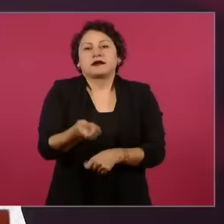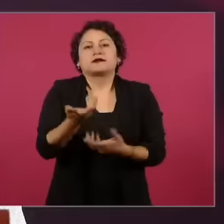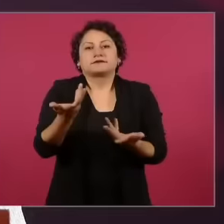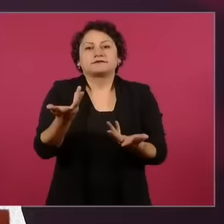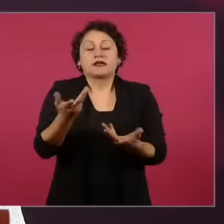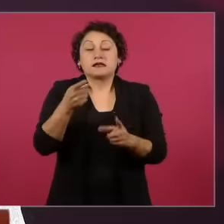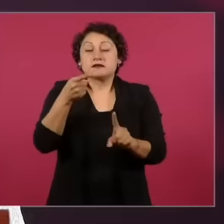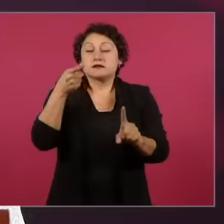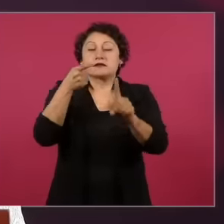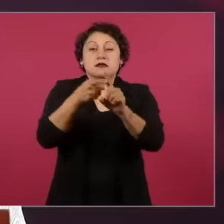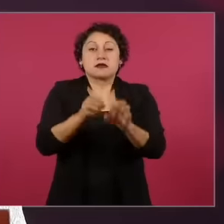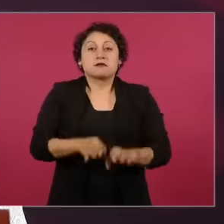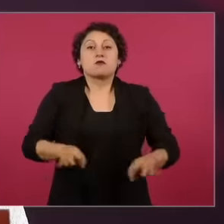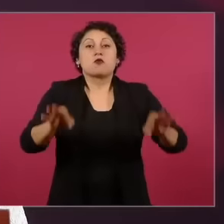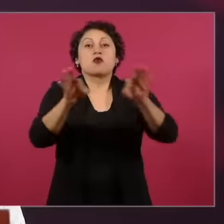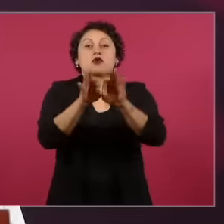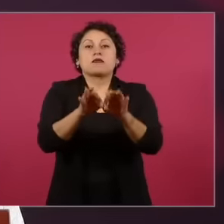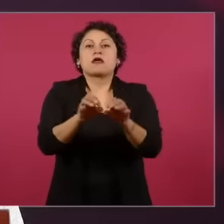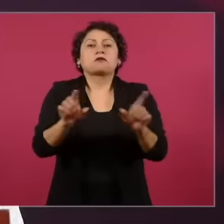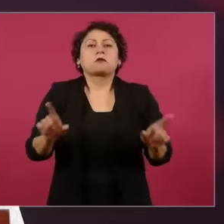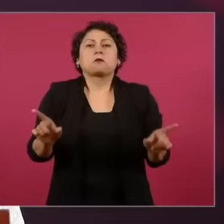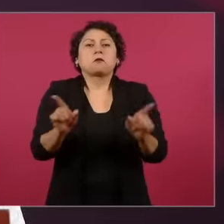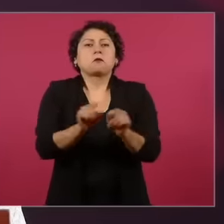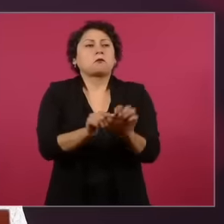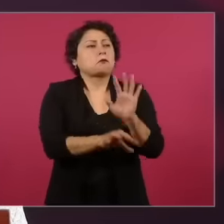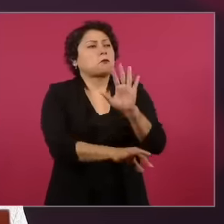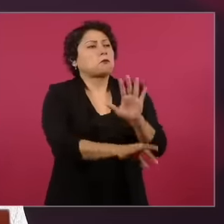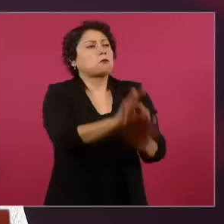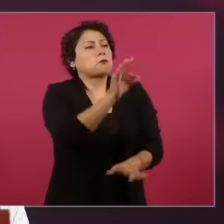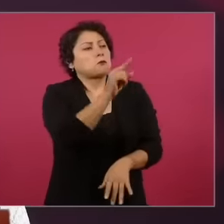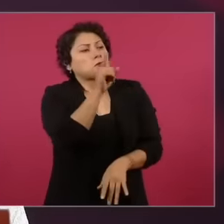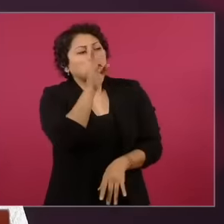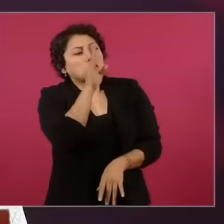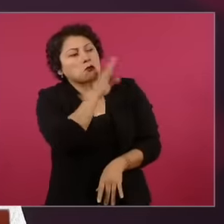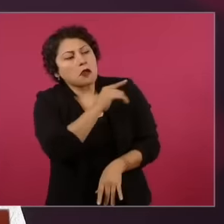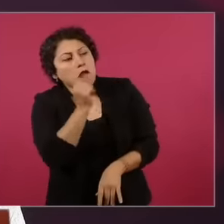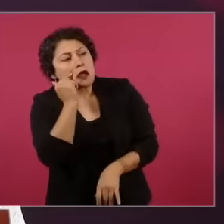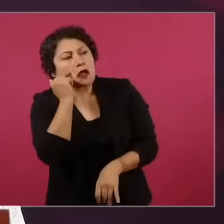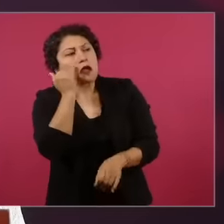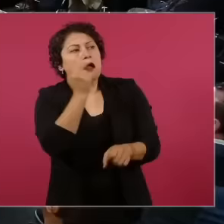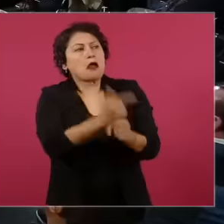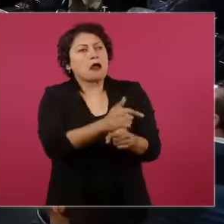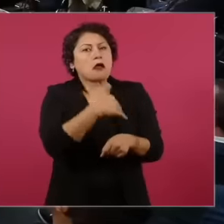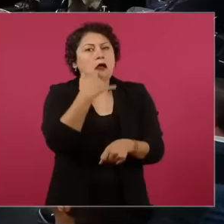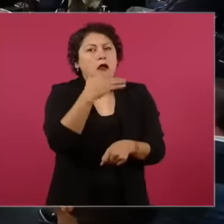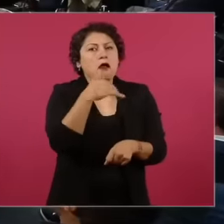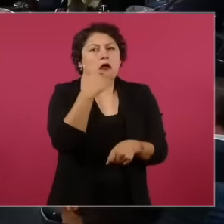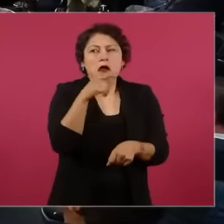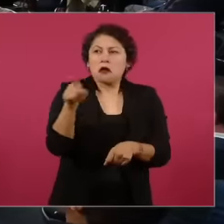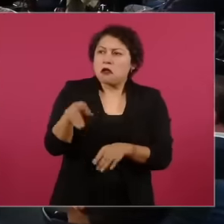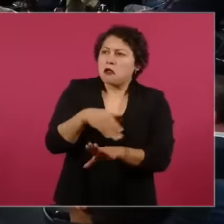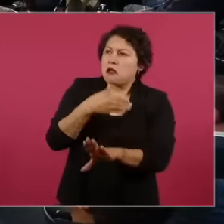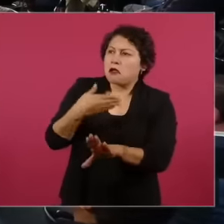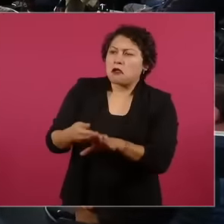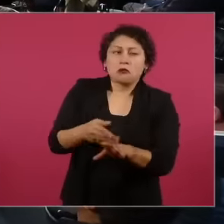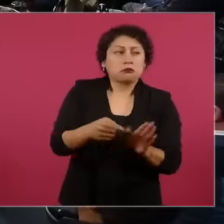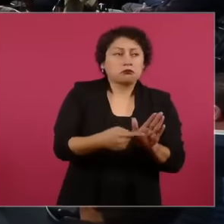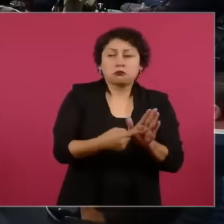revealing those facts, situations or interests that affect the majority or the most vulnerable,